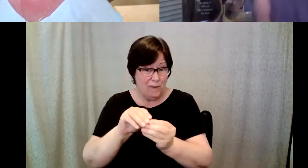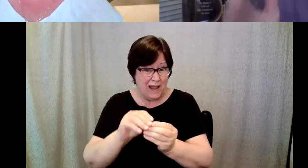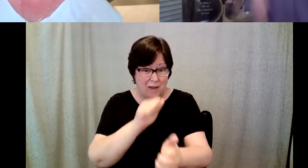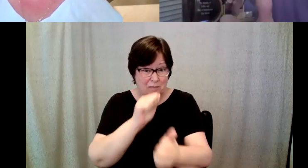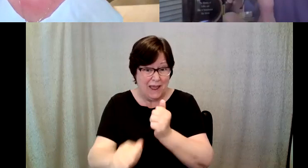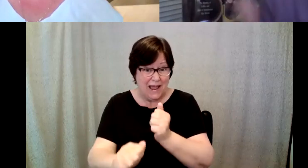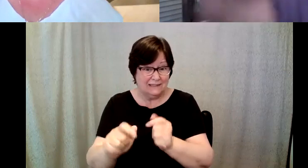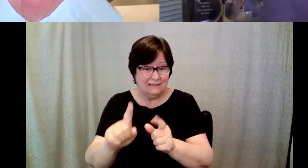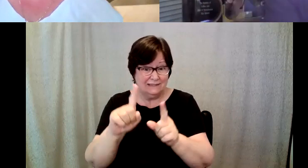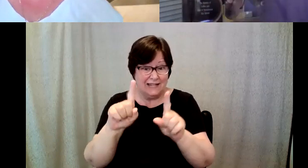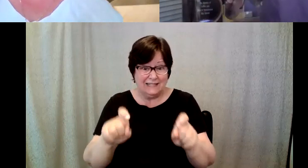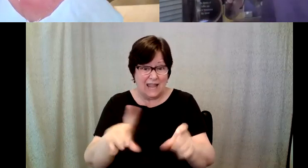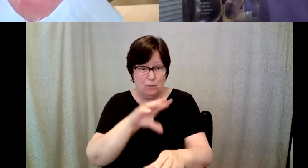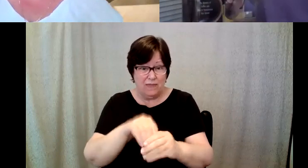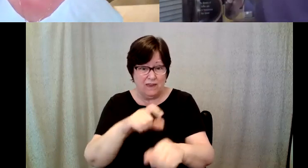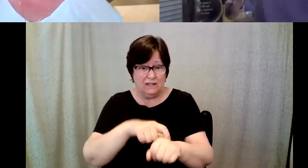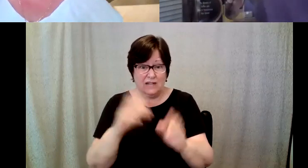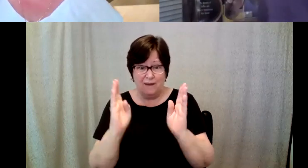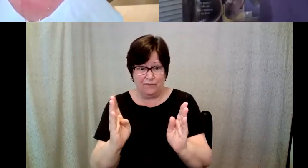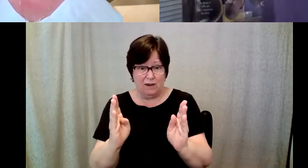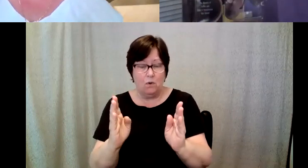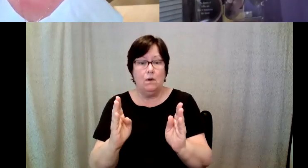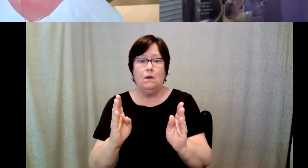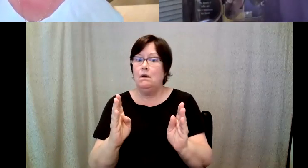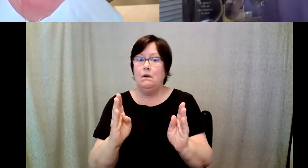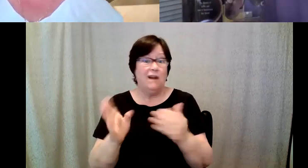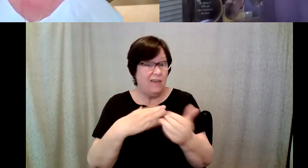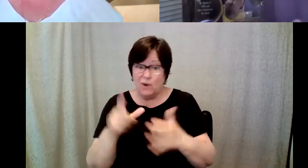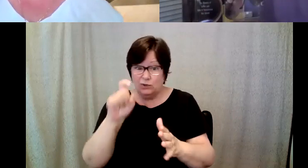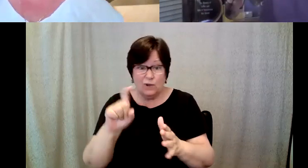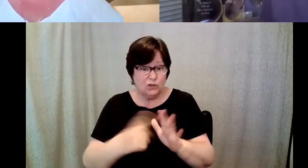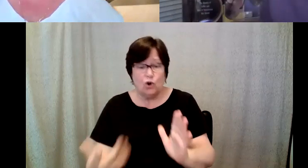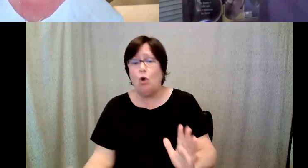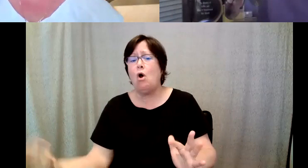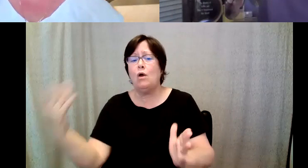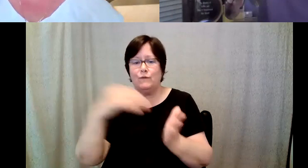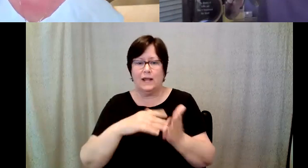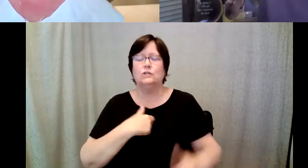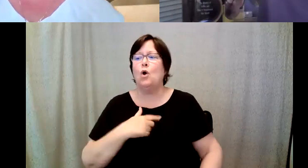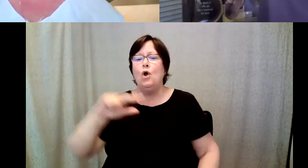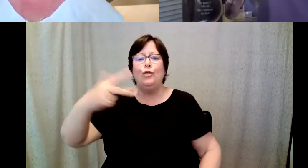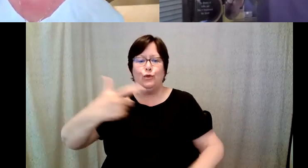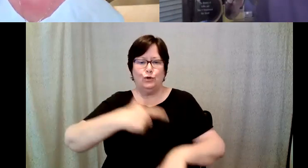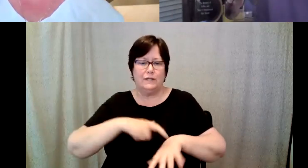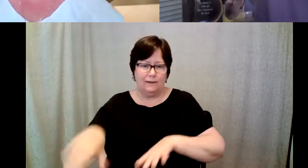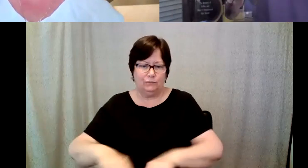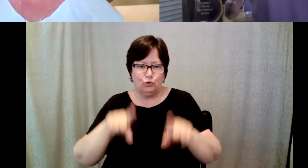certain timeframe, or you have to start over. D. Major Cohen: Under so I took the test a third time and the moment that I would tell